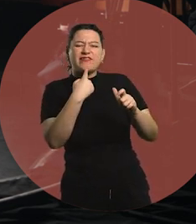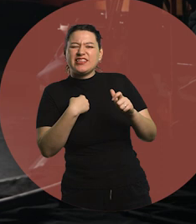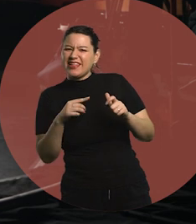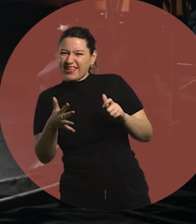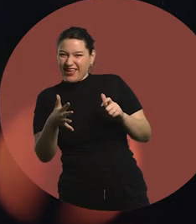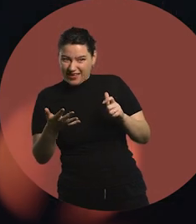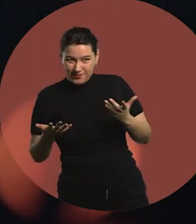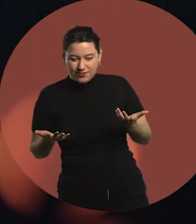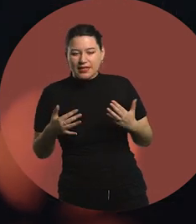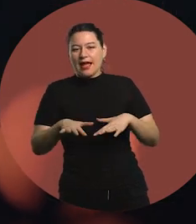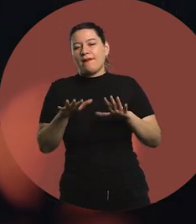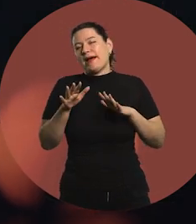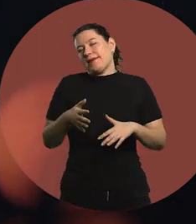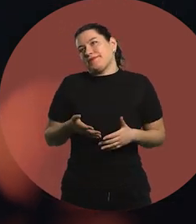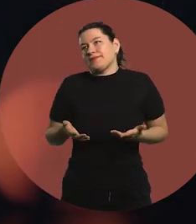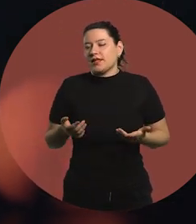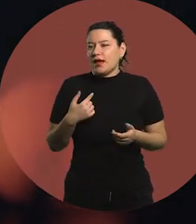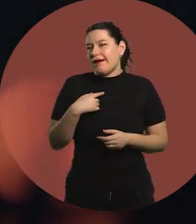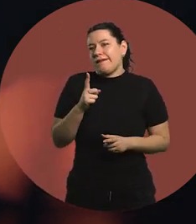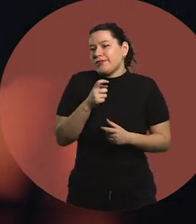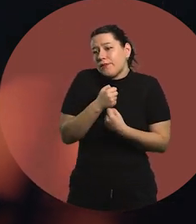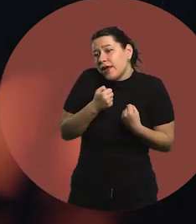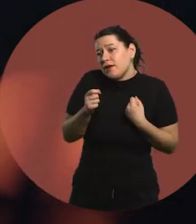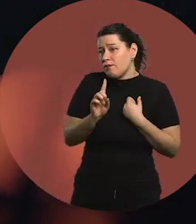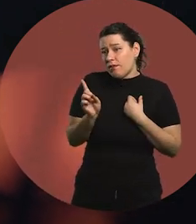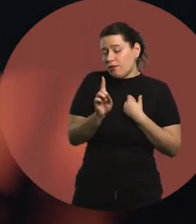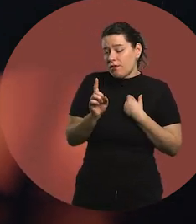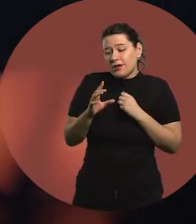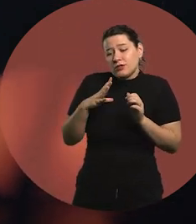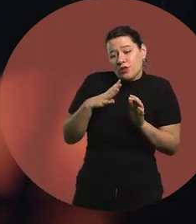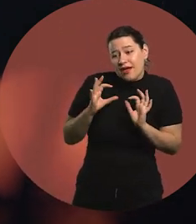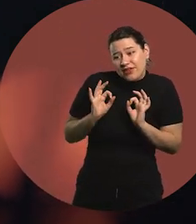Maybe he tells me: "Well, I don't dare speak aloud" or "I'm not ready yet"